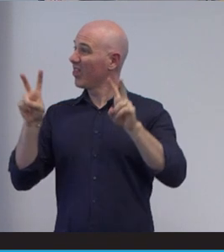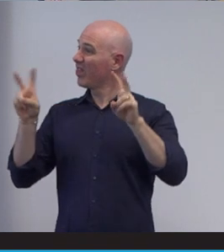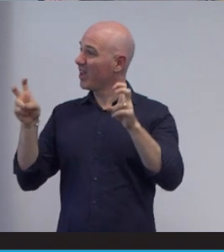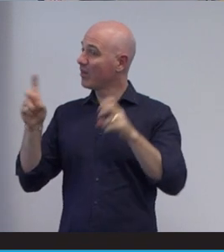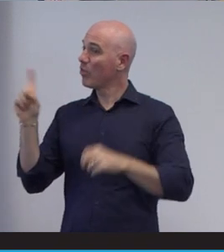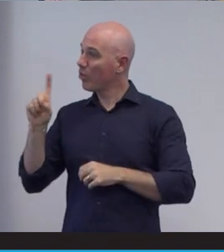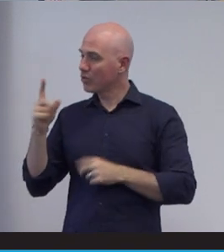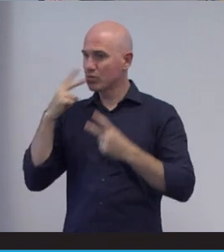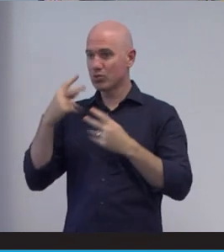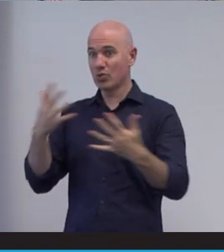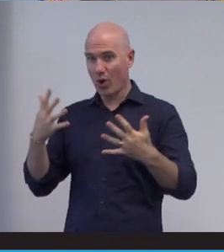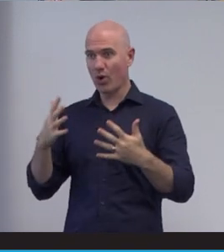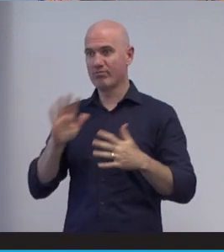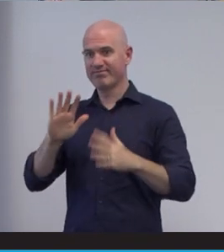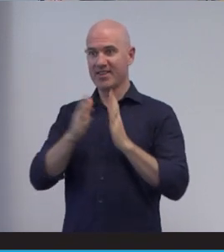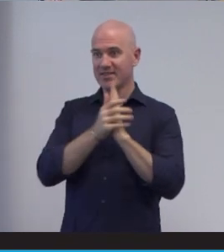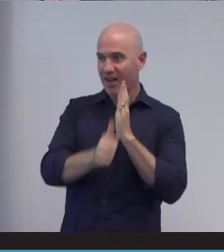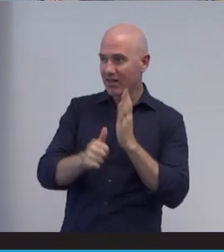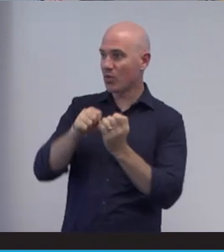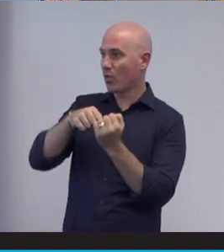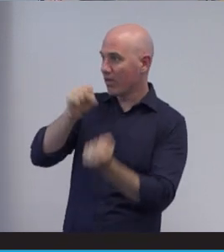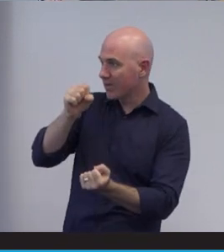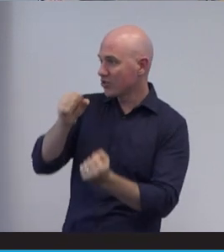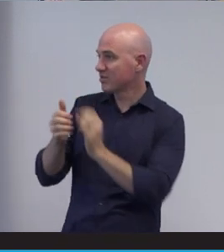the qualifications, skills and abilities of people